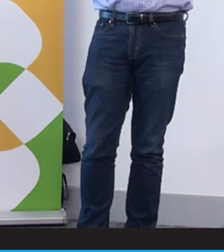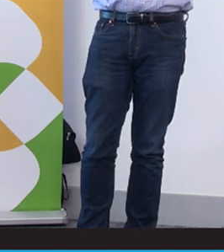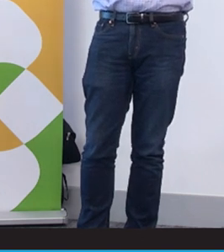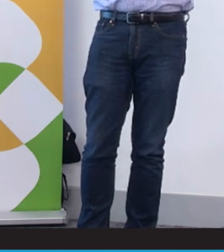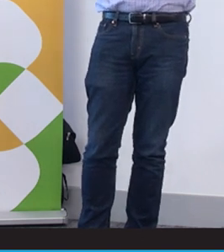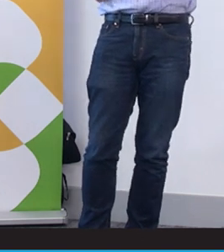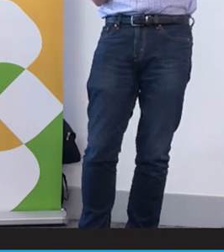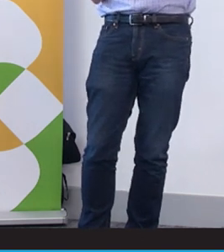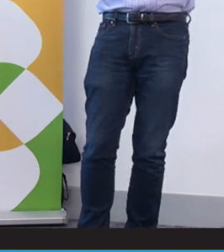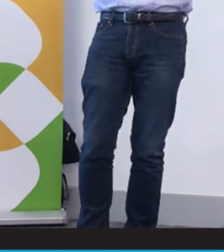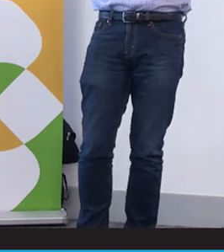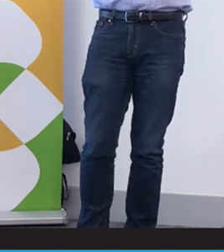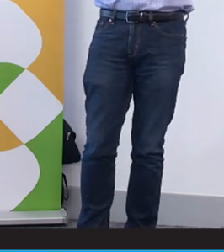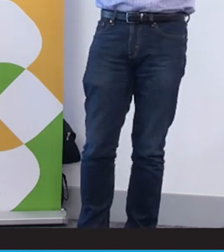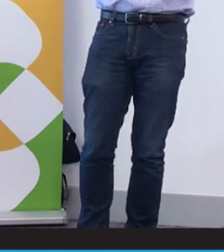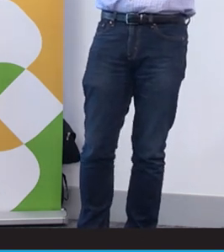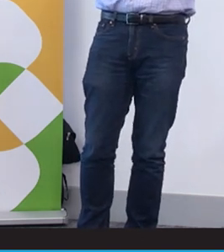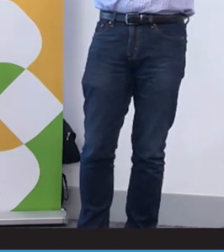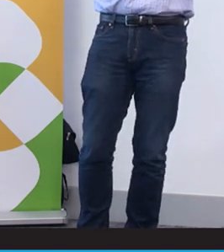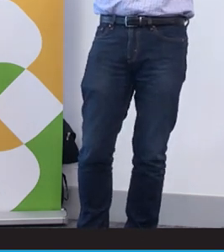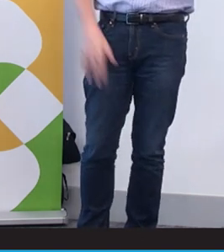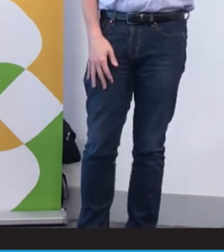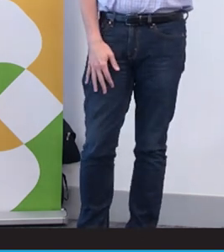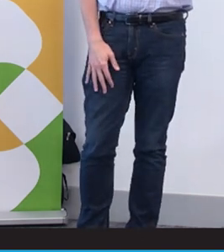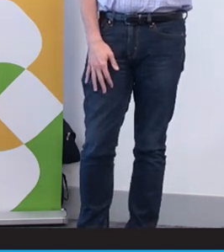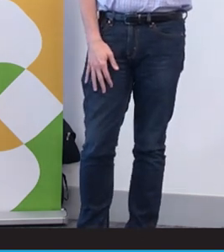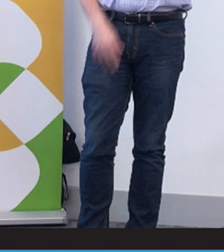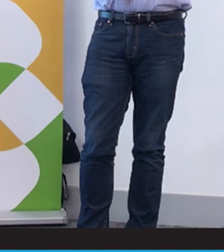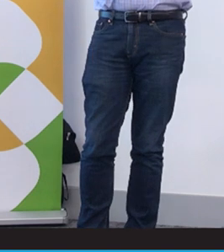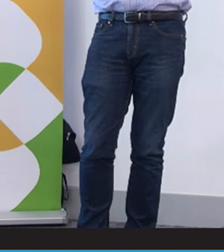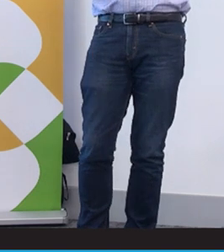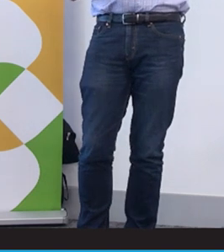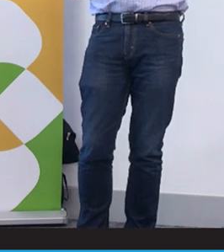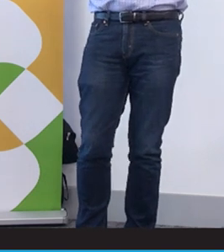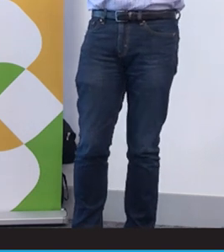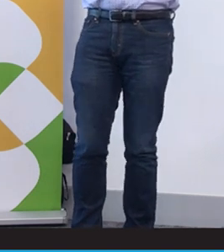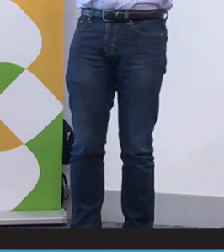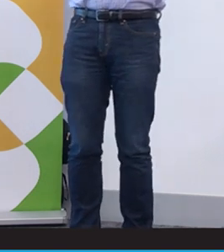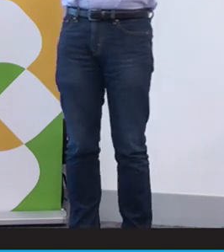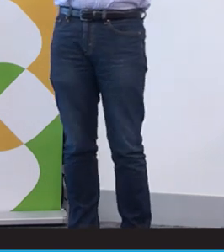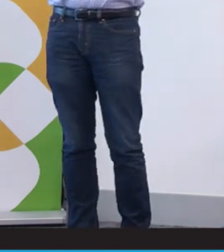instituted in the late 1990s, if you're old enough to remember that at that time,